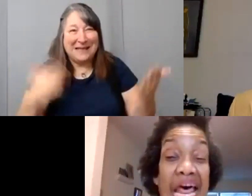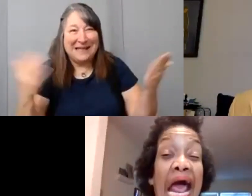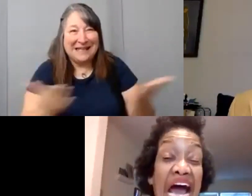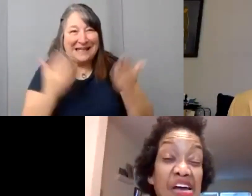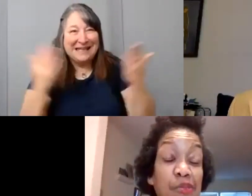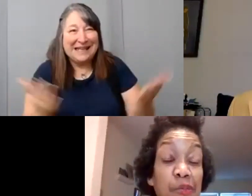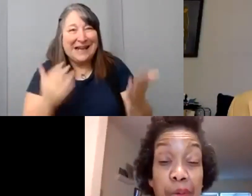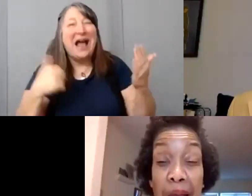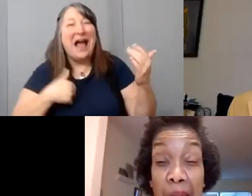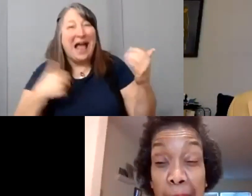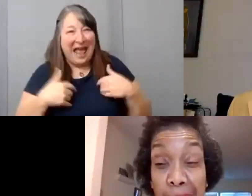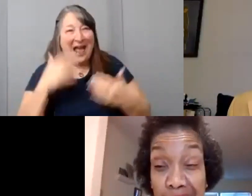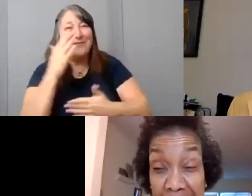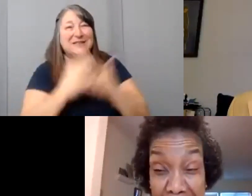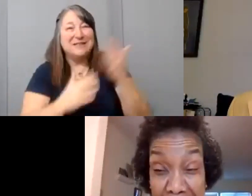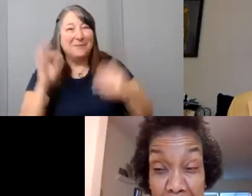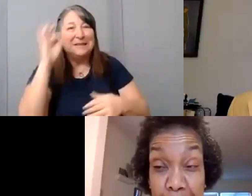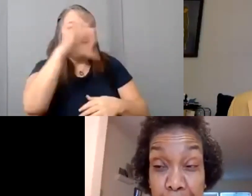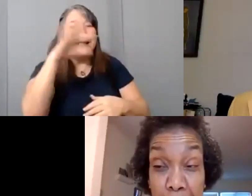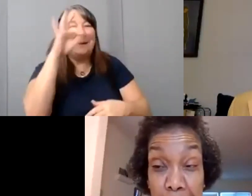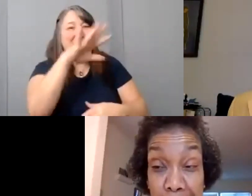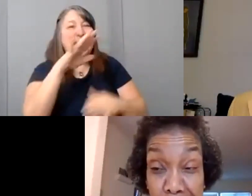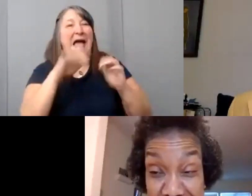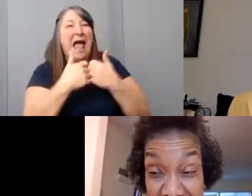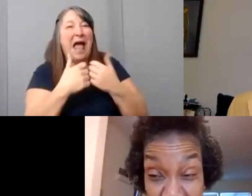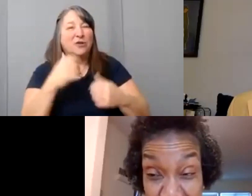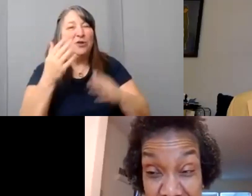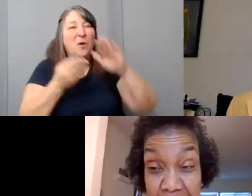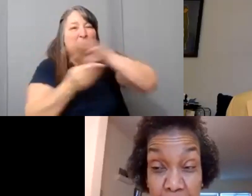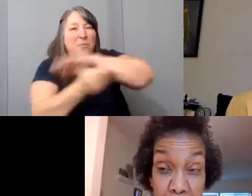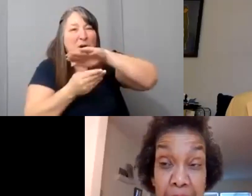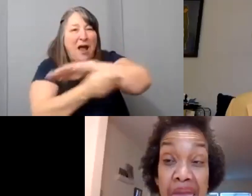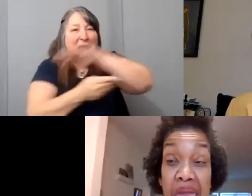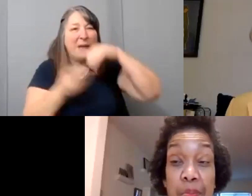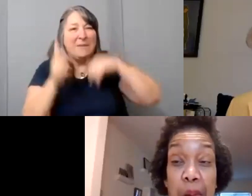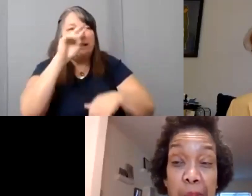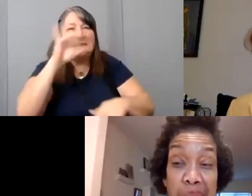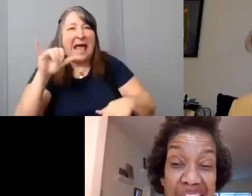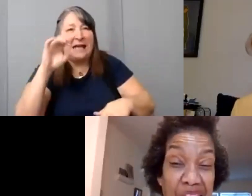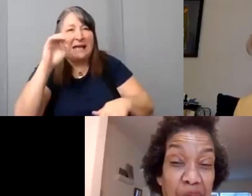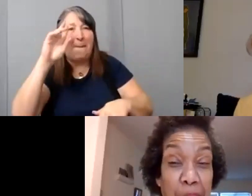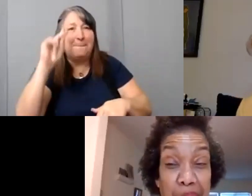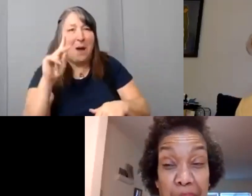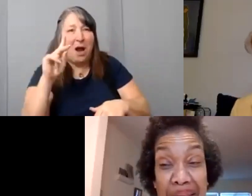So email me later if you want to know how.